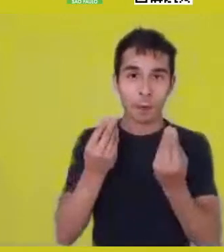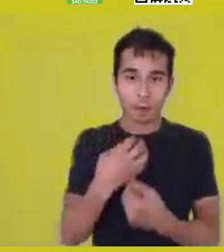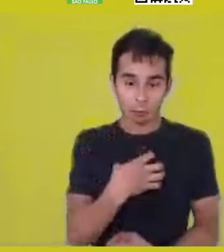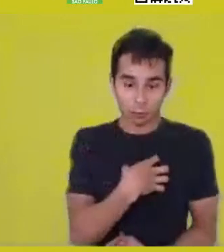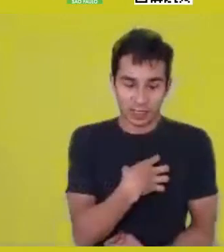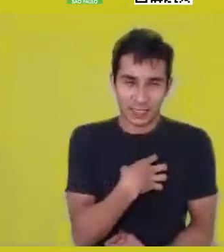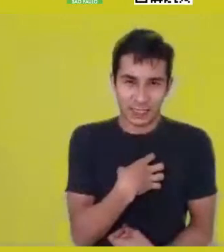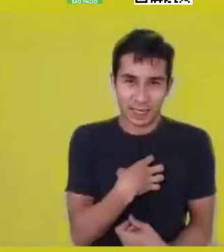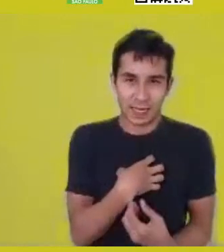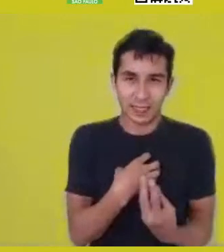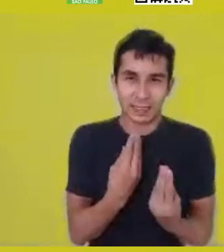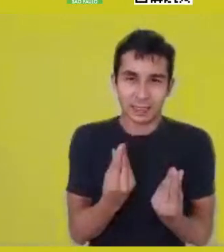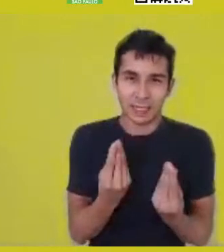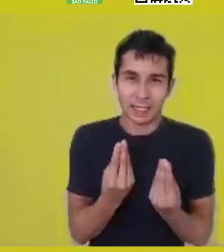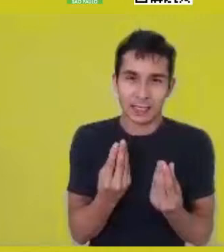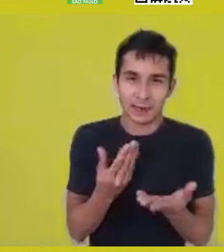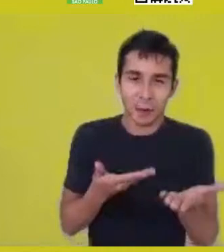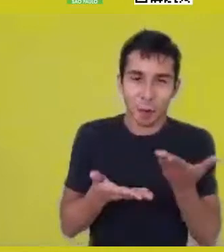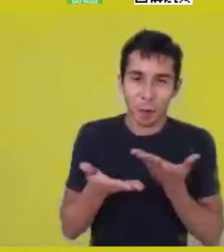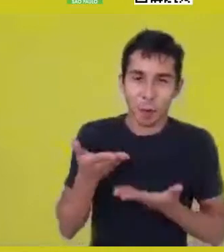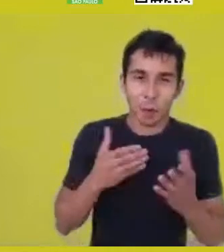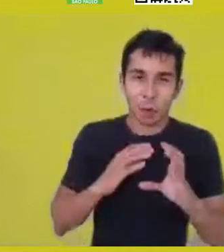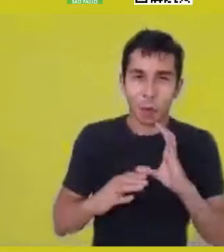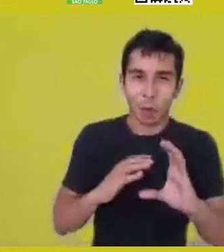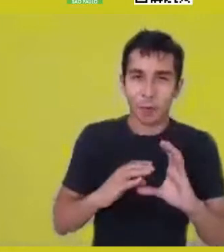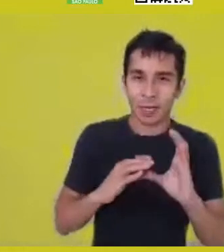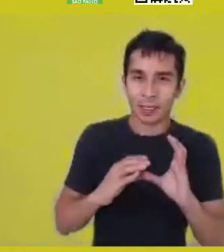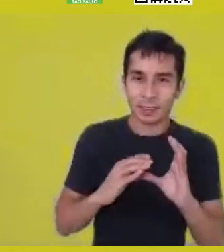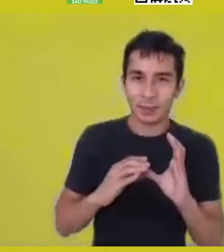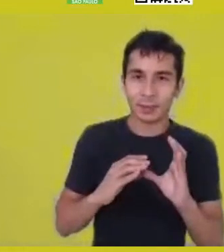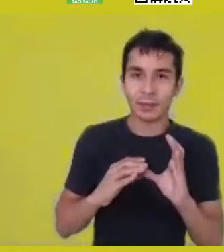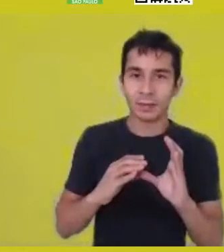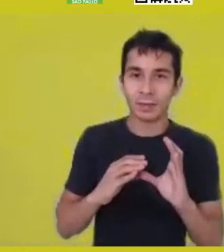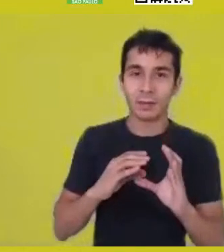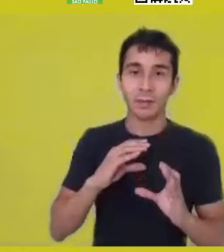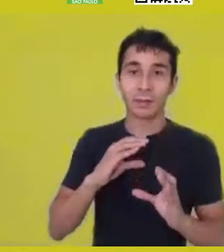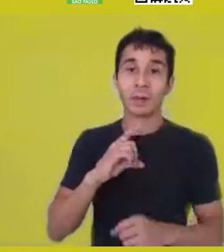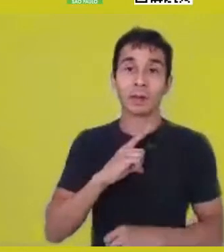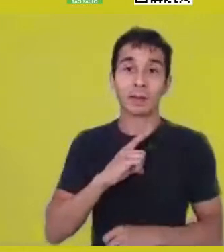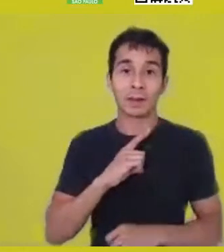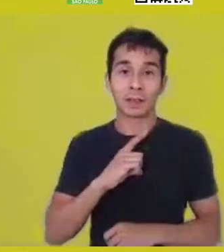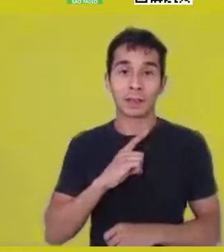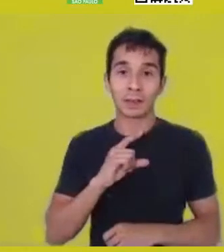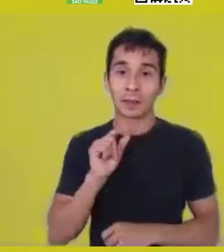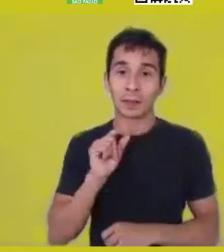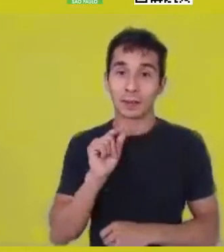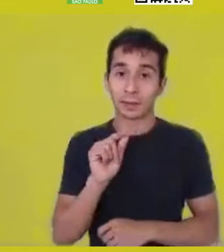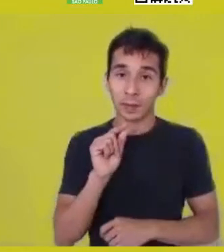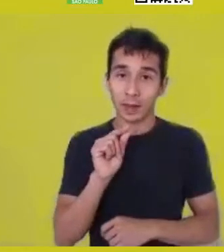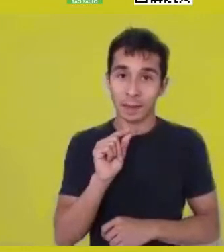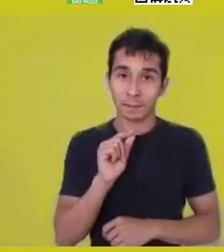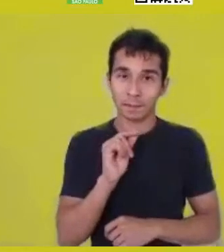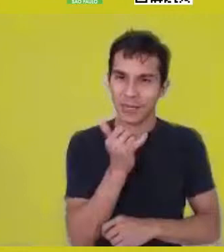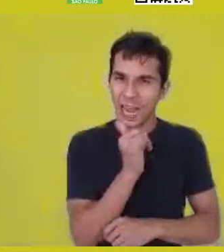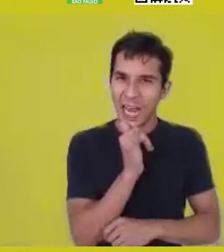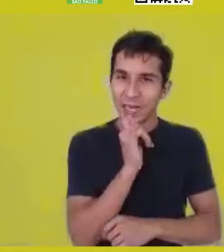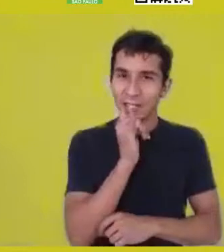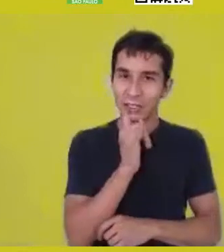which brings a set of frequencies that will often turn into an iconography,